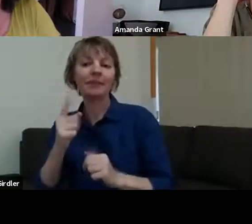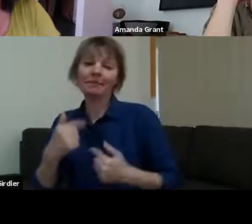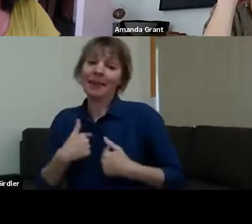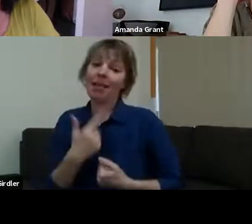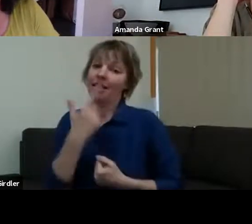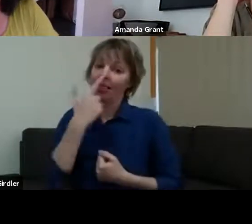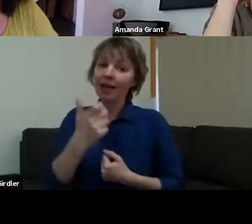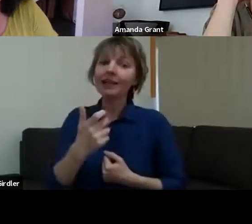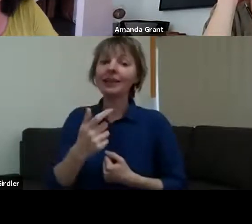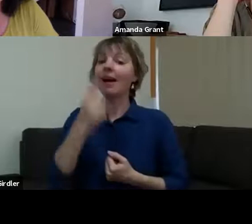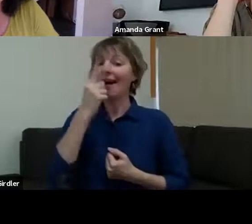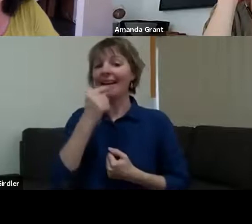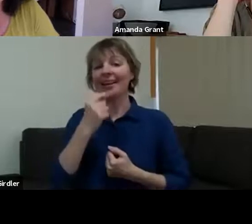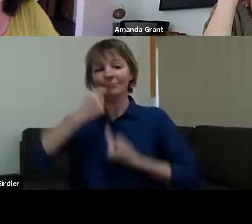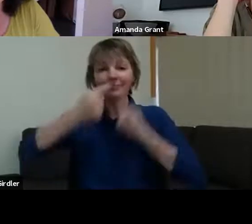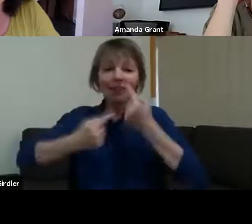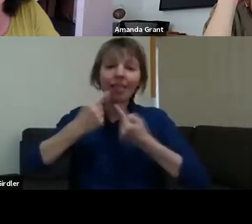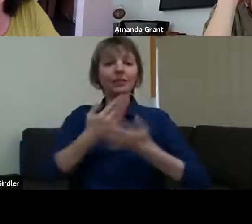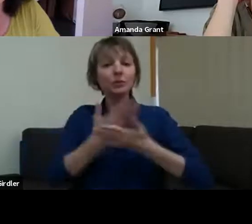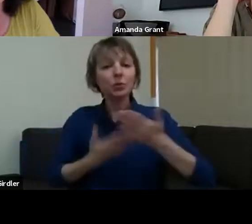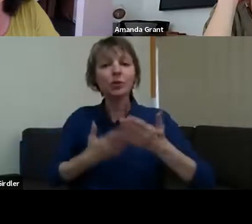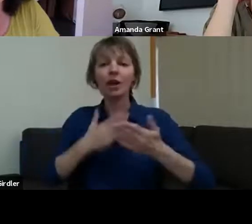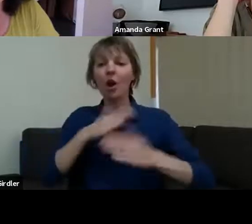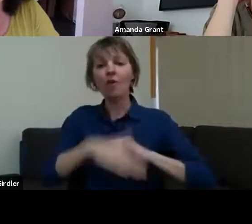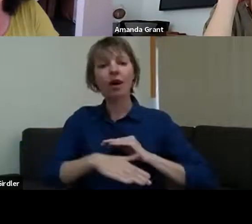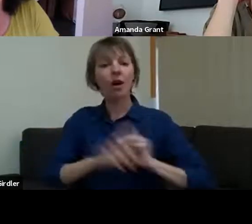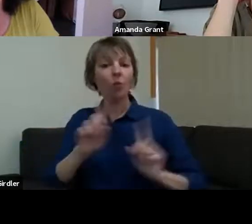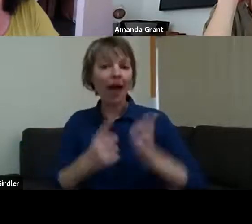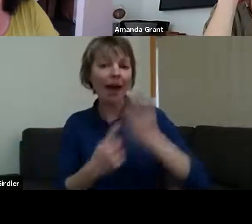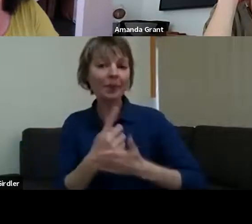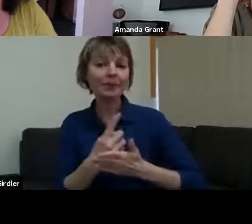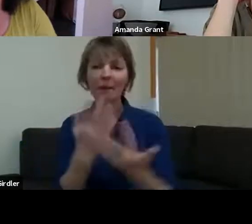day. There's a lot of people that can't. And I'm sure that Christopher